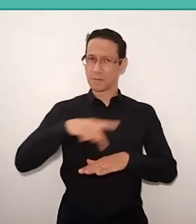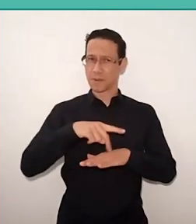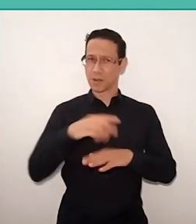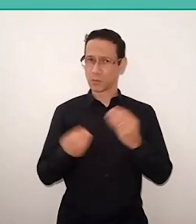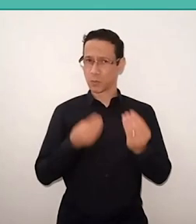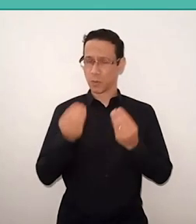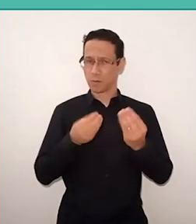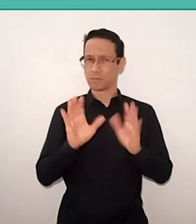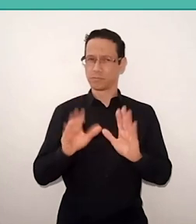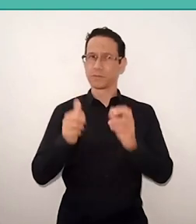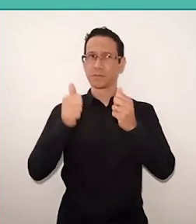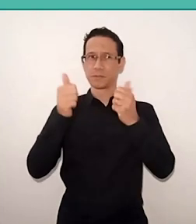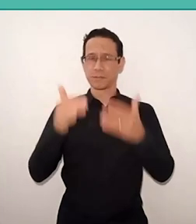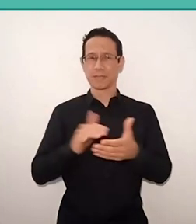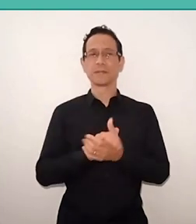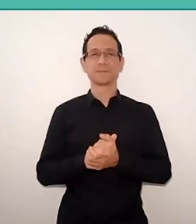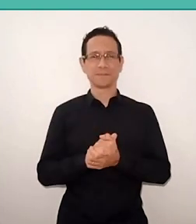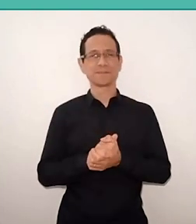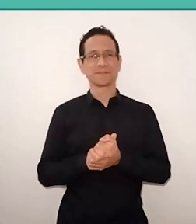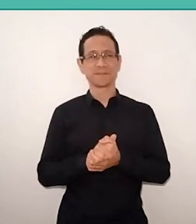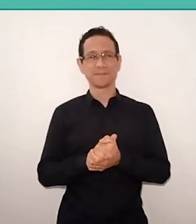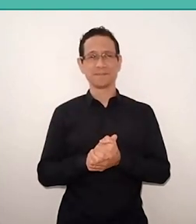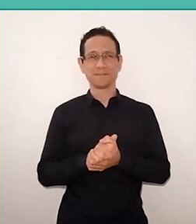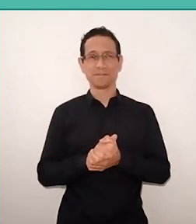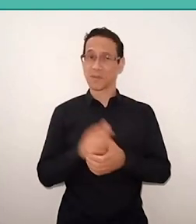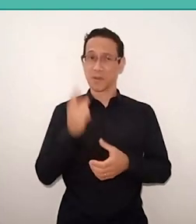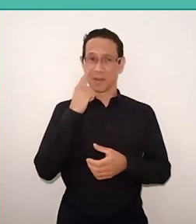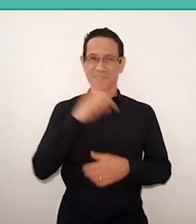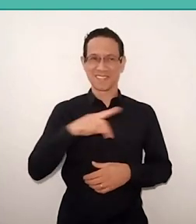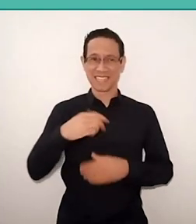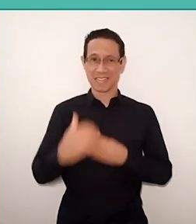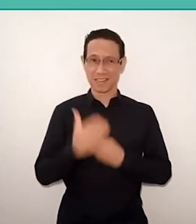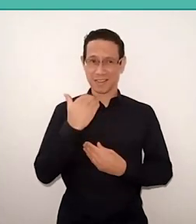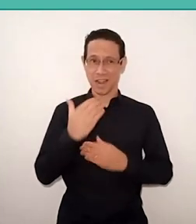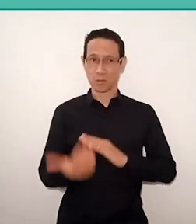The teacher can corrects me if I'm saying it's not like that.